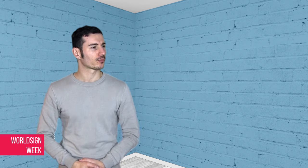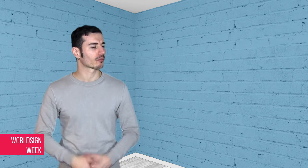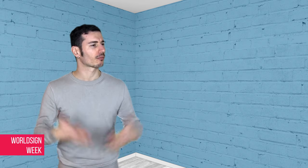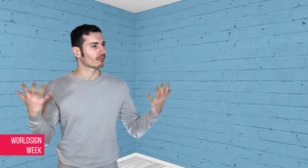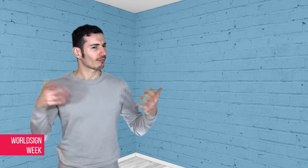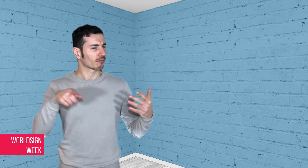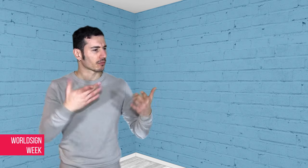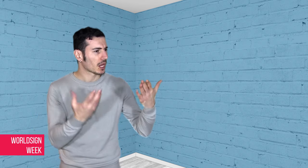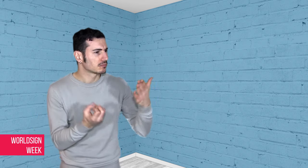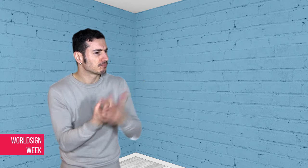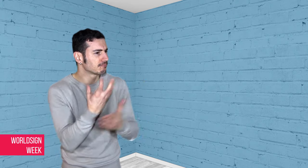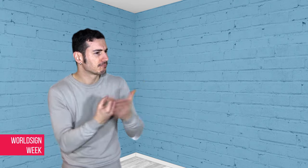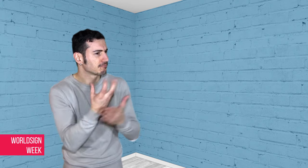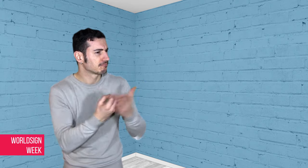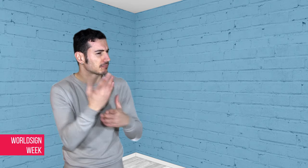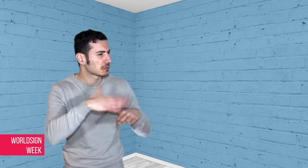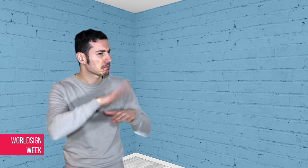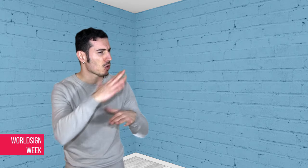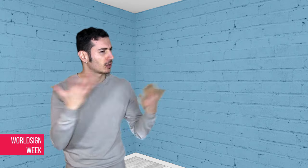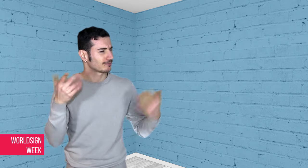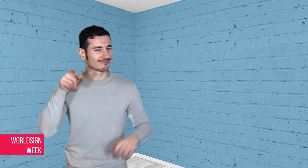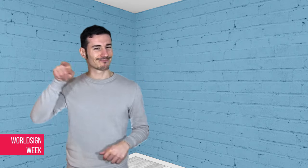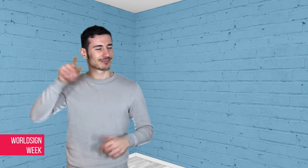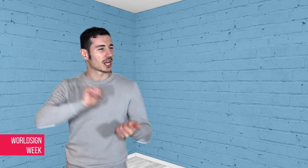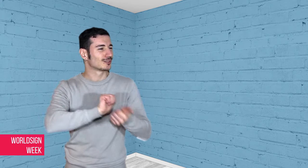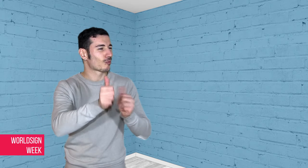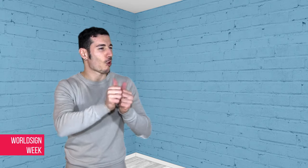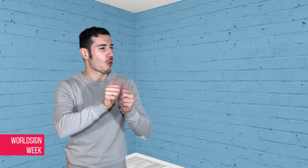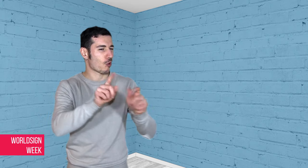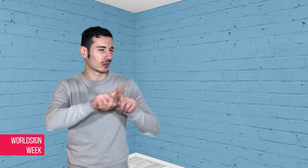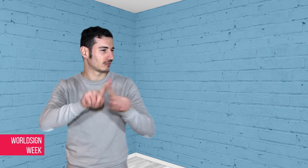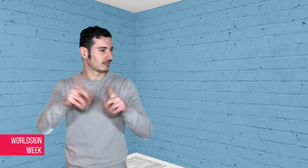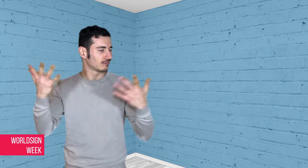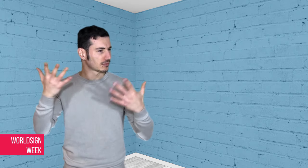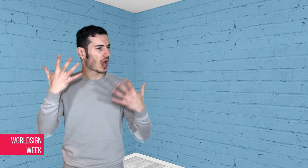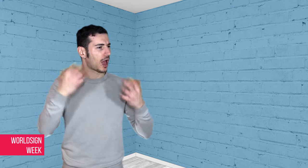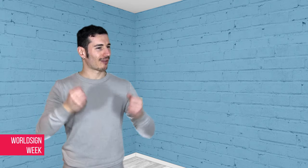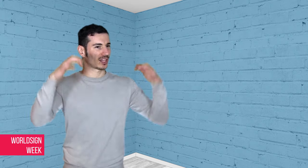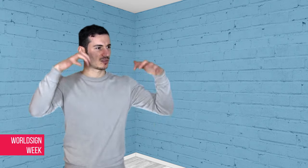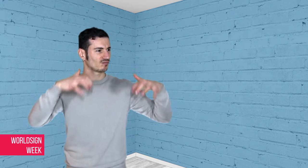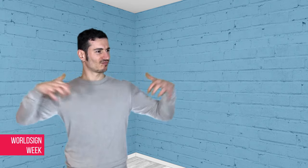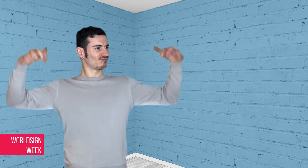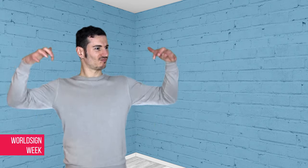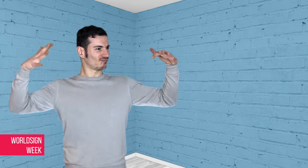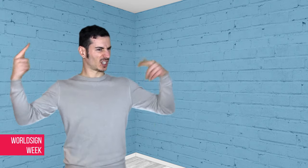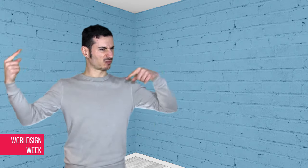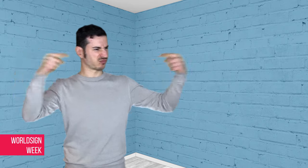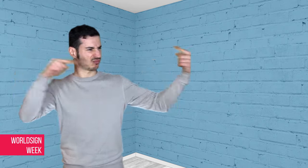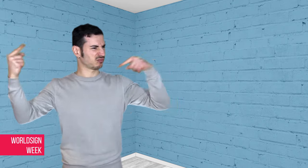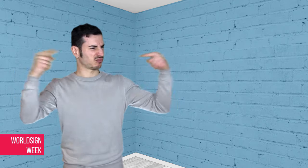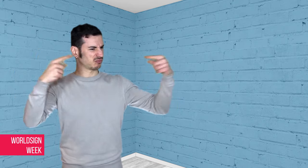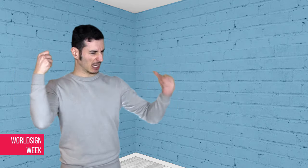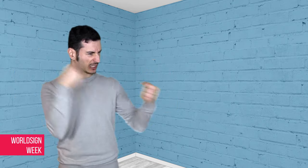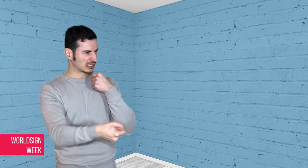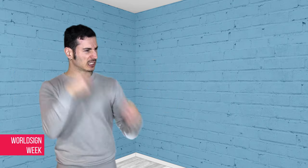Developing news in hooliganism in sport.